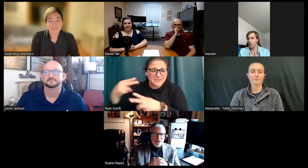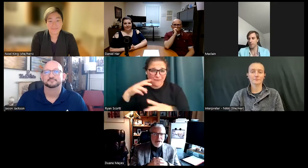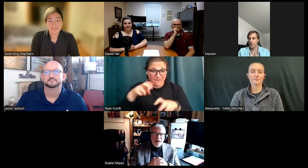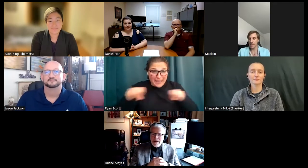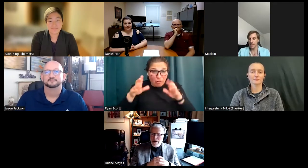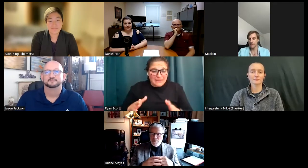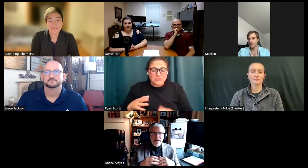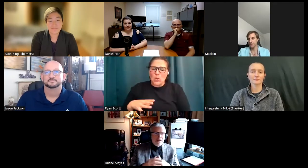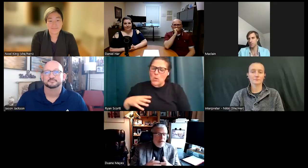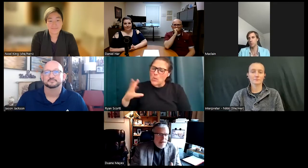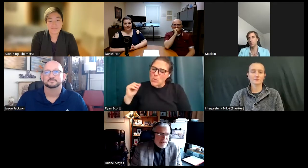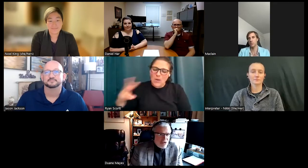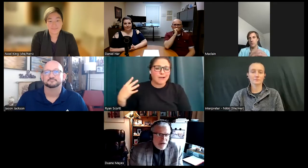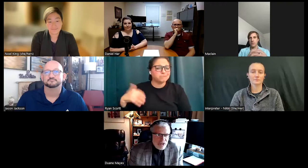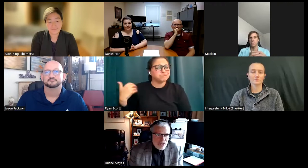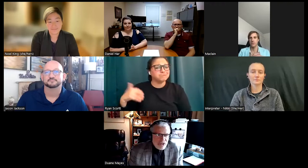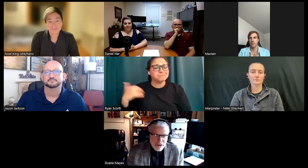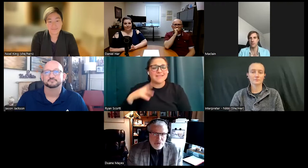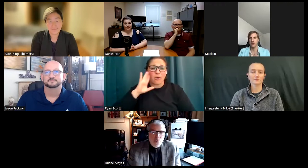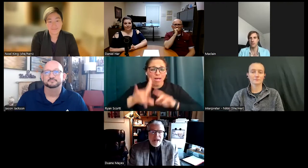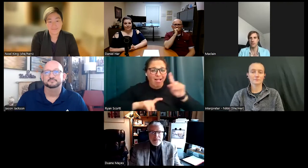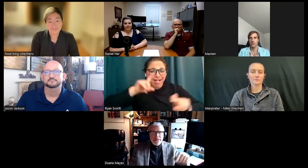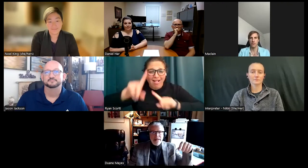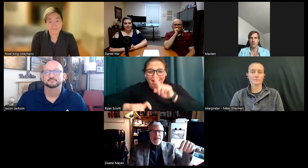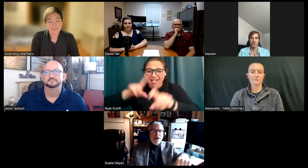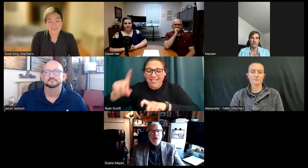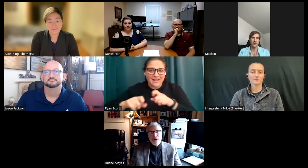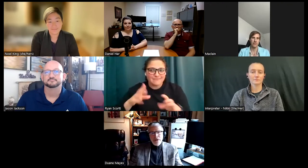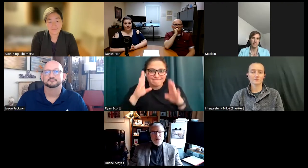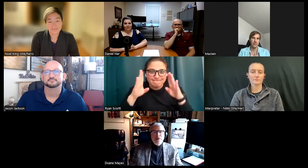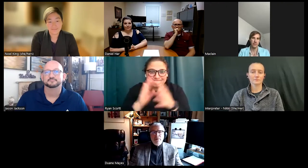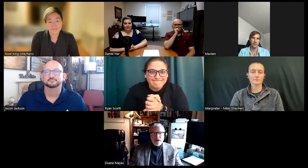that are going to be asked questions I couldn't wait to get here to be a part